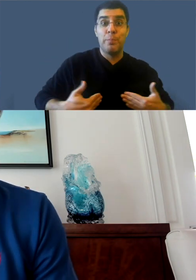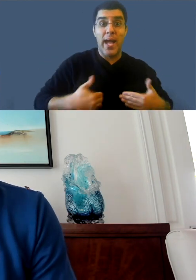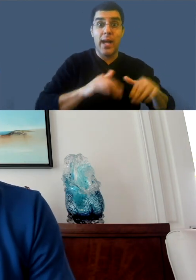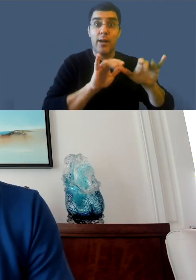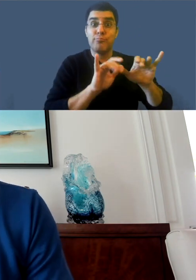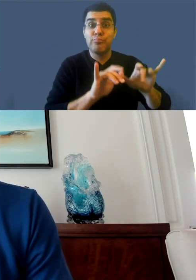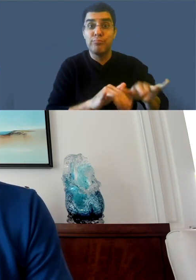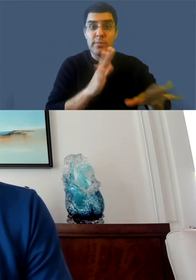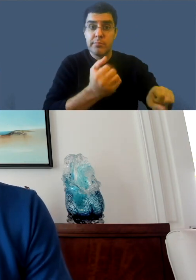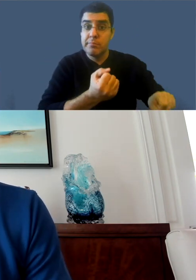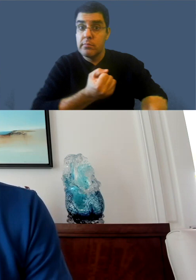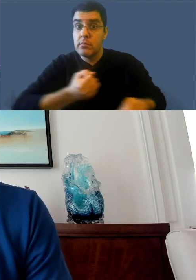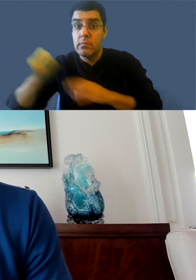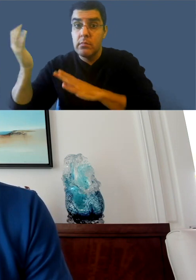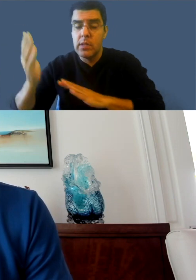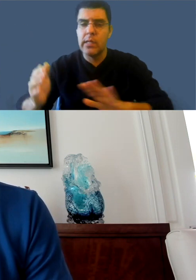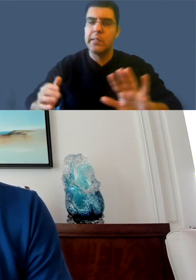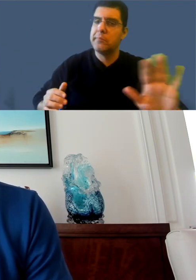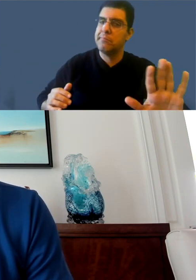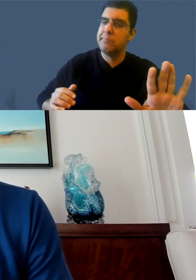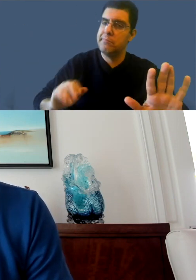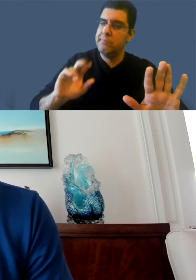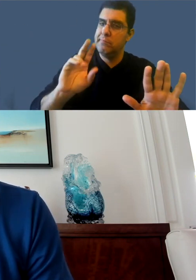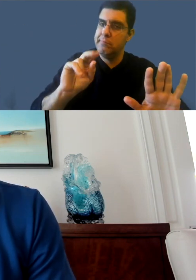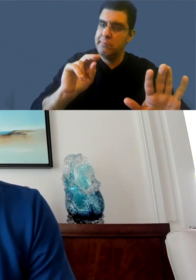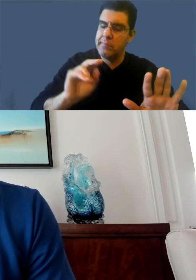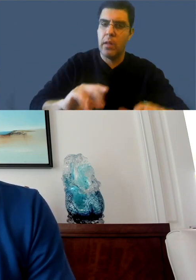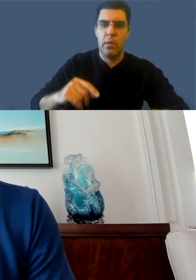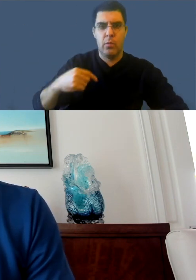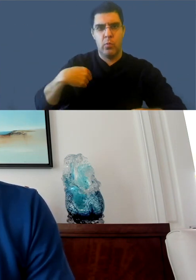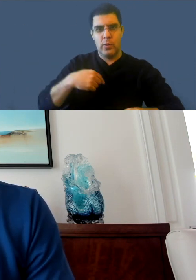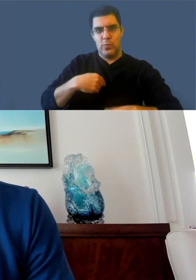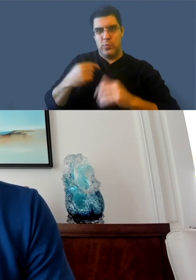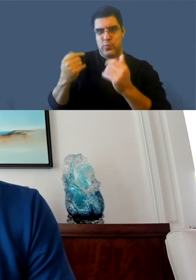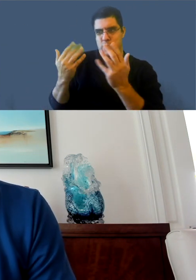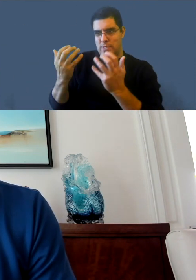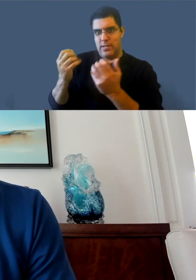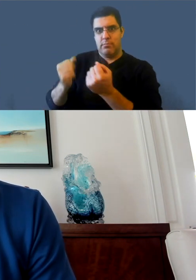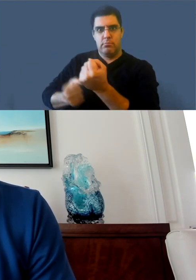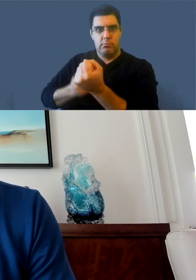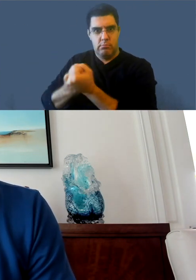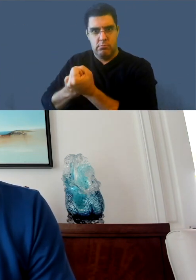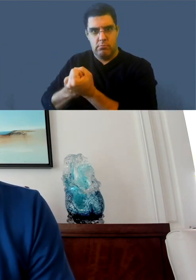And we were comparing the sources of human captions. There are two types of human captions.